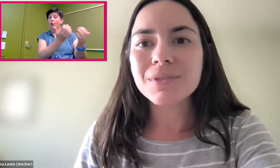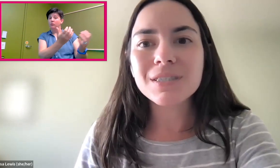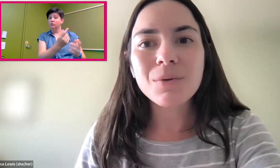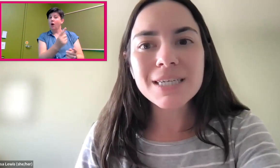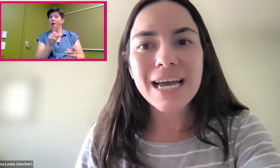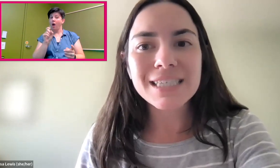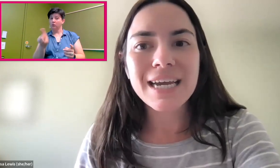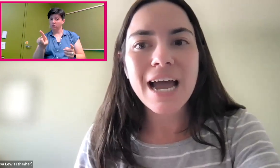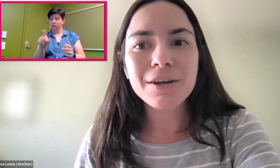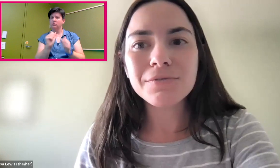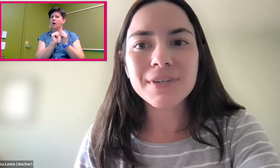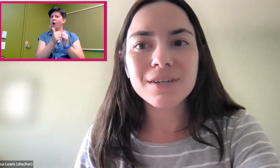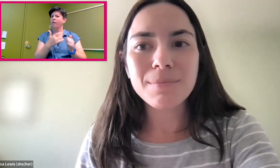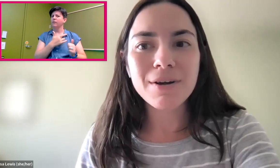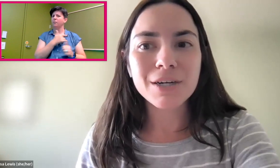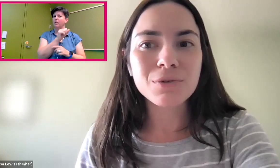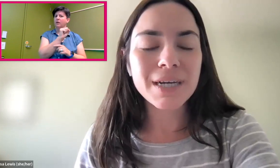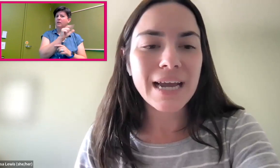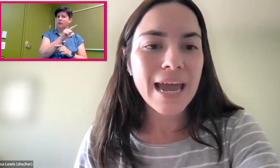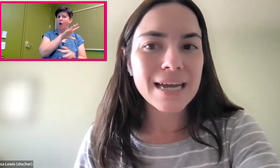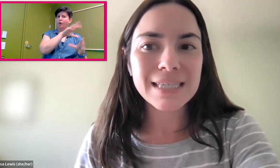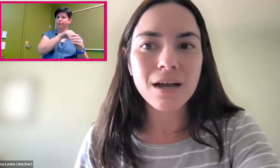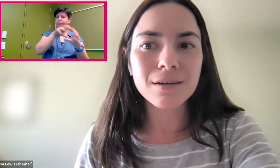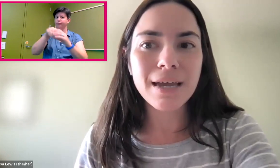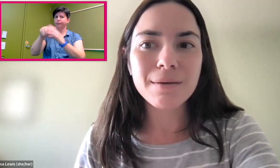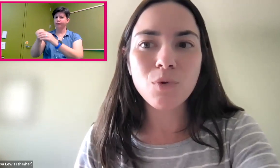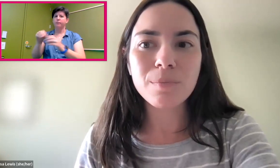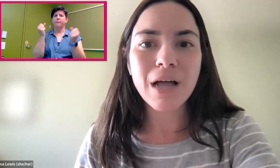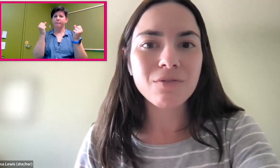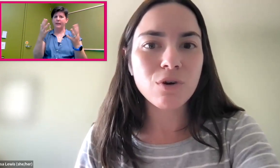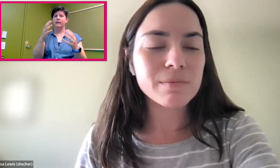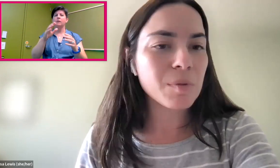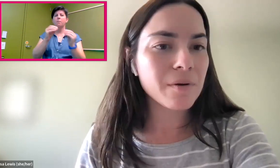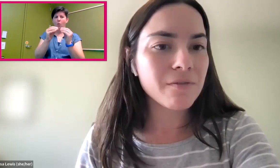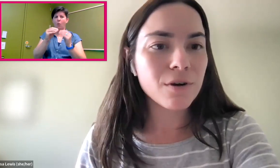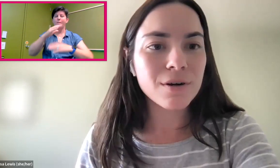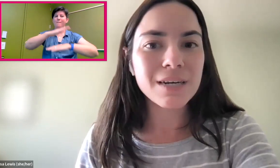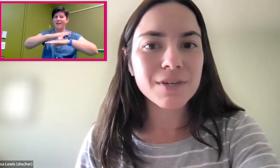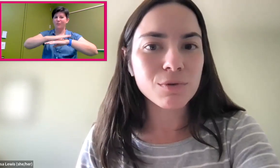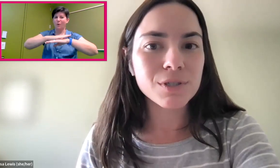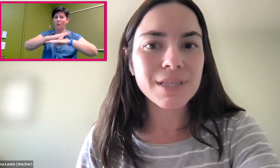Someone is asking, how do you feel about including ASL in more platforms for individuals